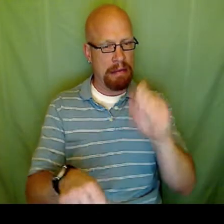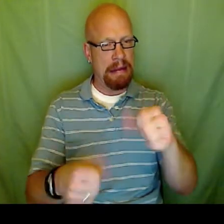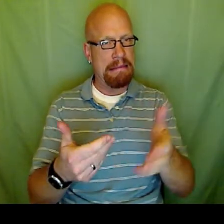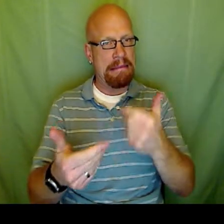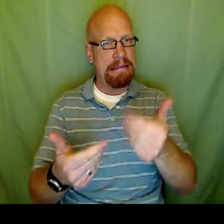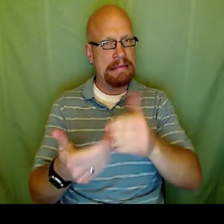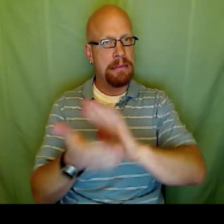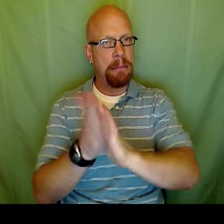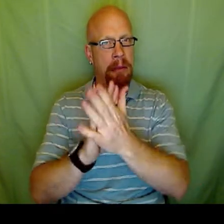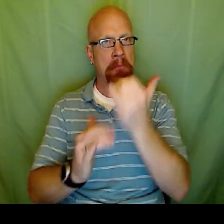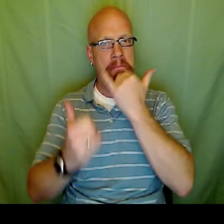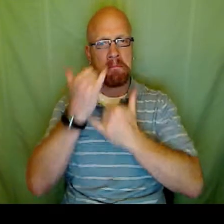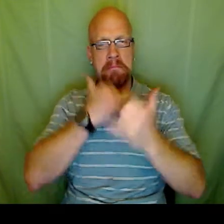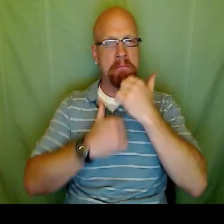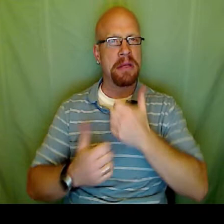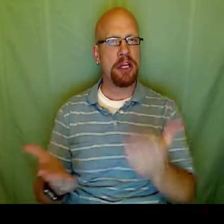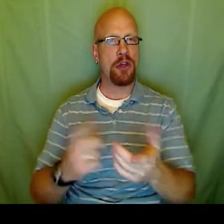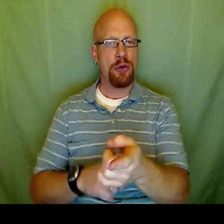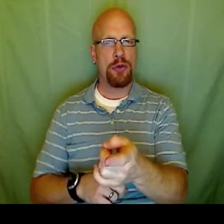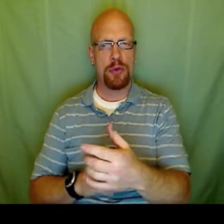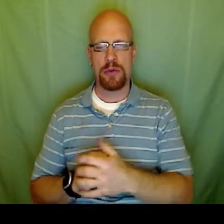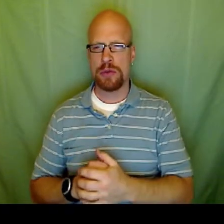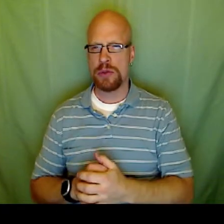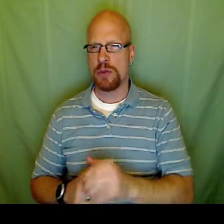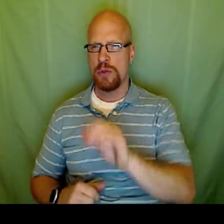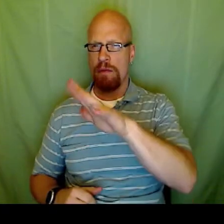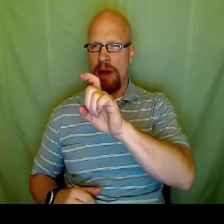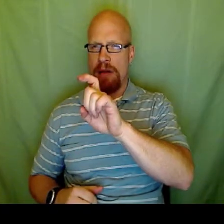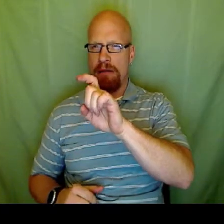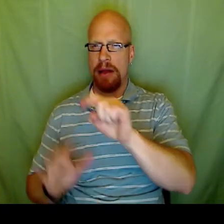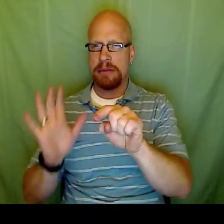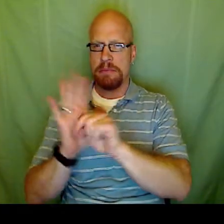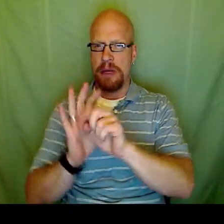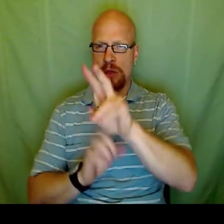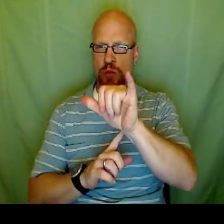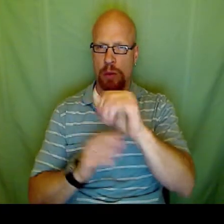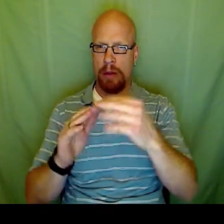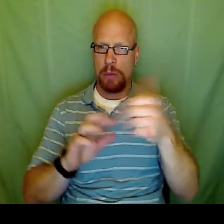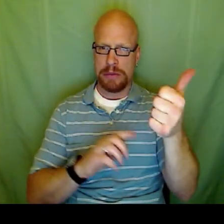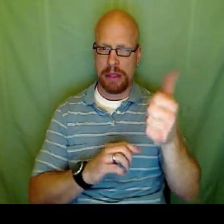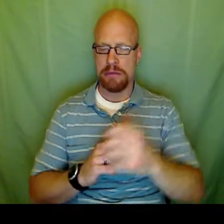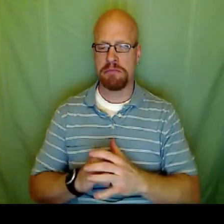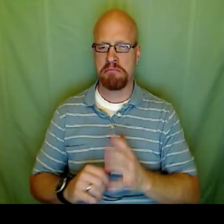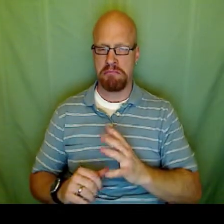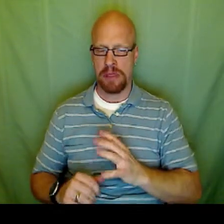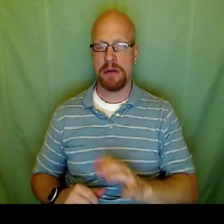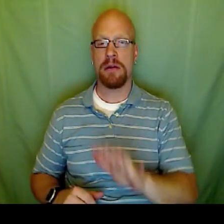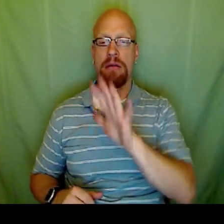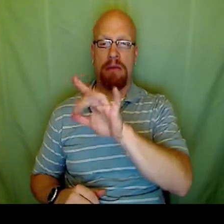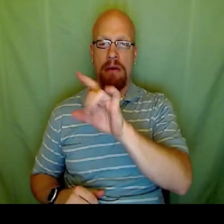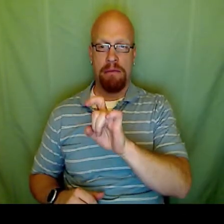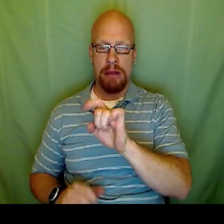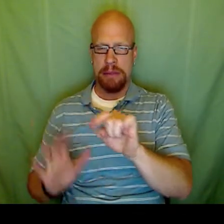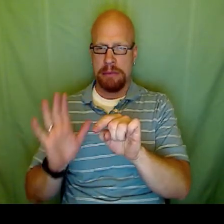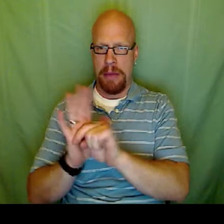I'm going to check my work now, easier make mistakes here, lot of numbers 5x minus 2y equals 10.